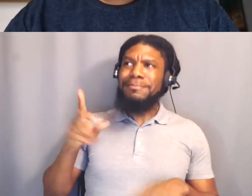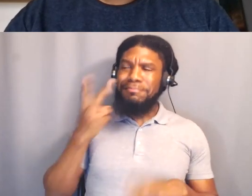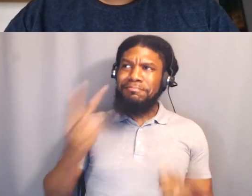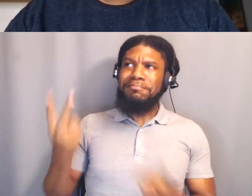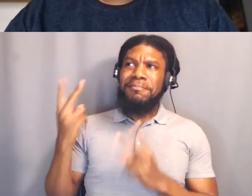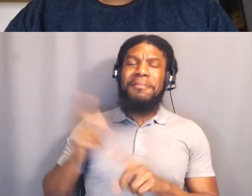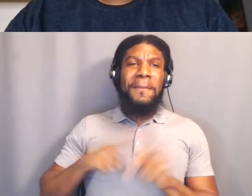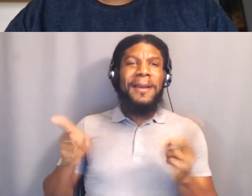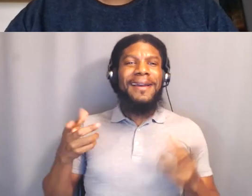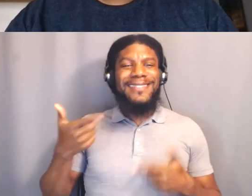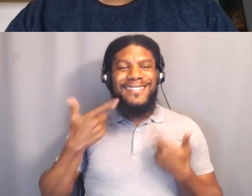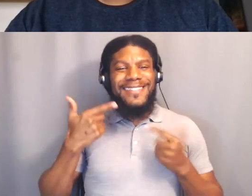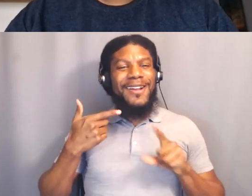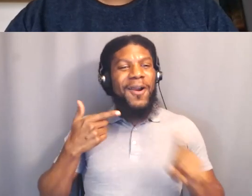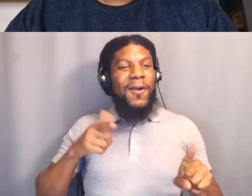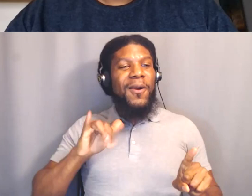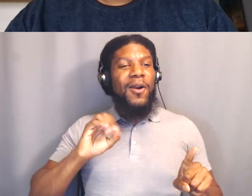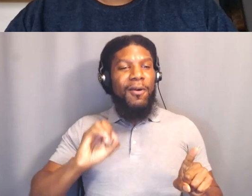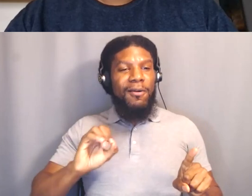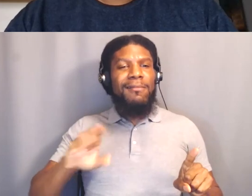No, it isn't a bad thing, I totally appreciate it,